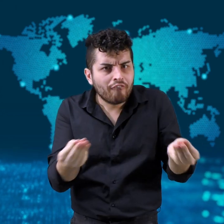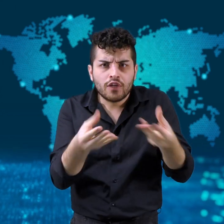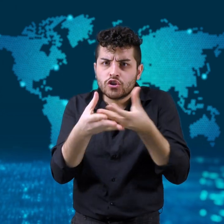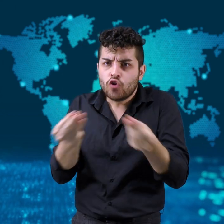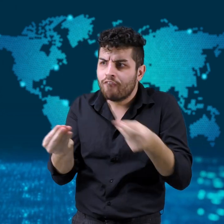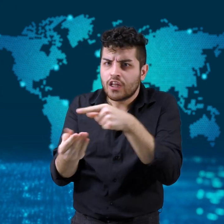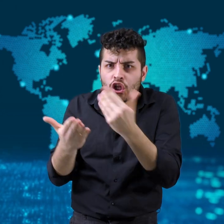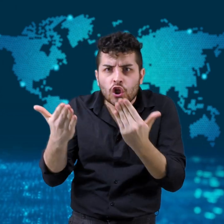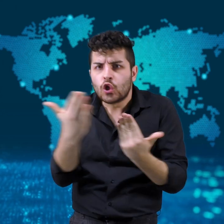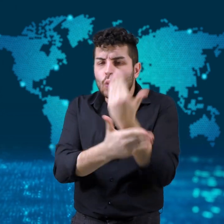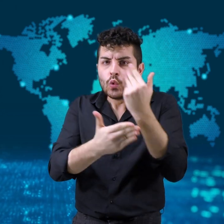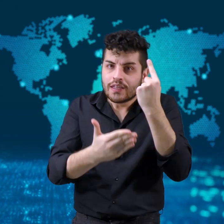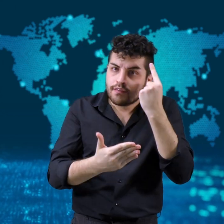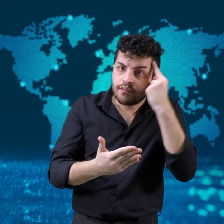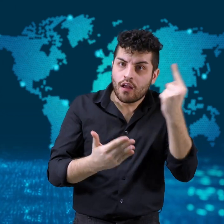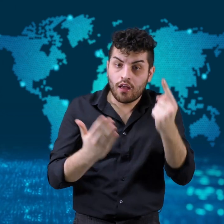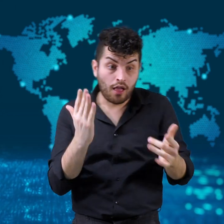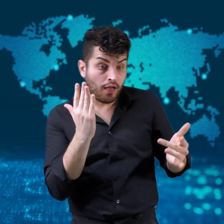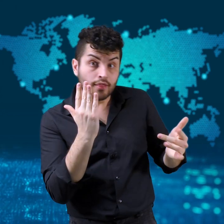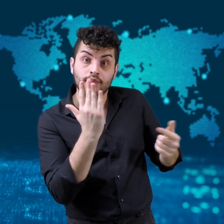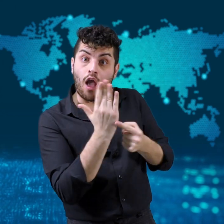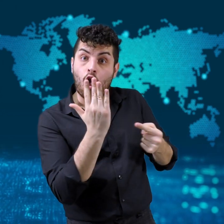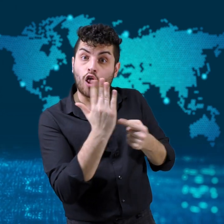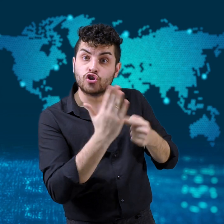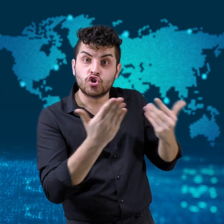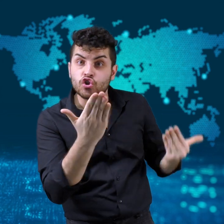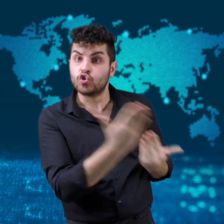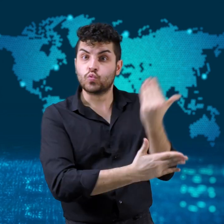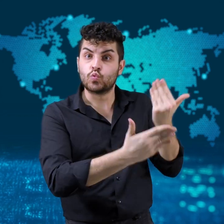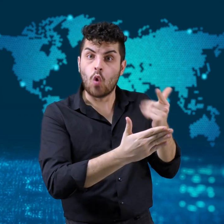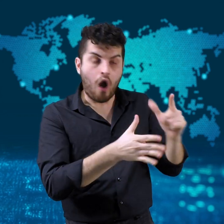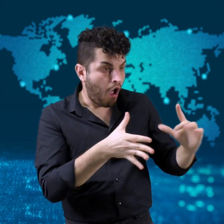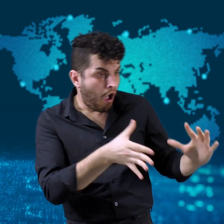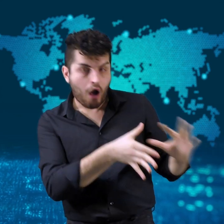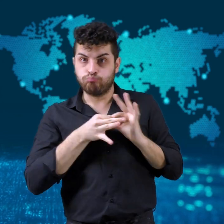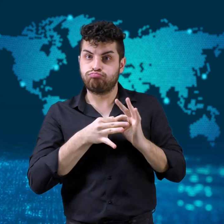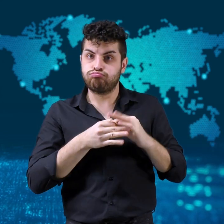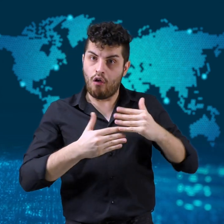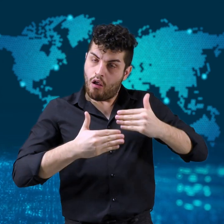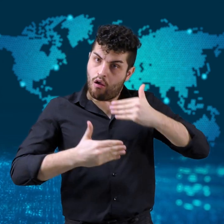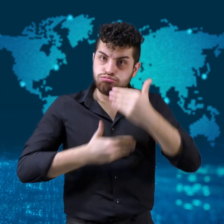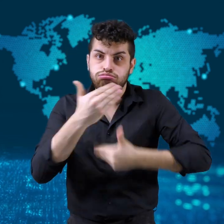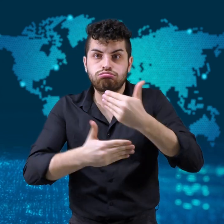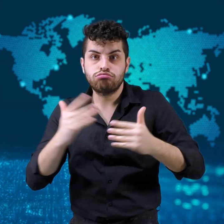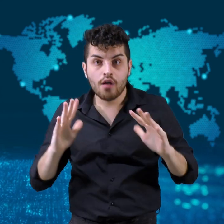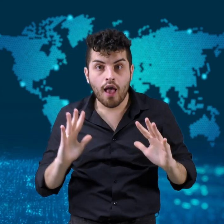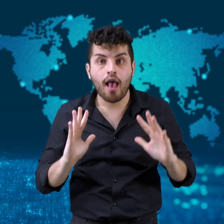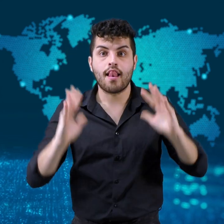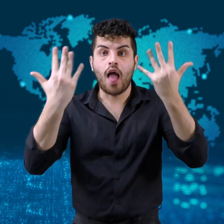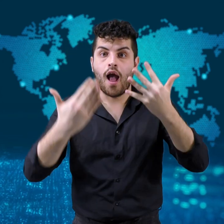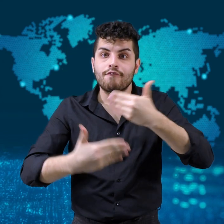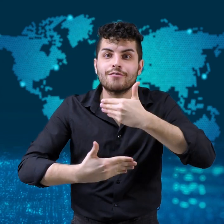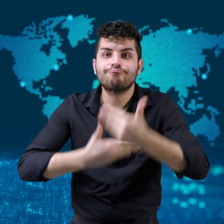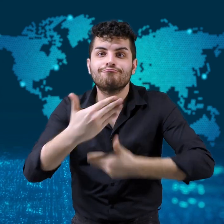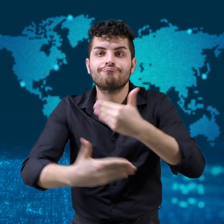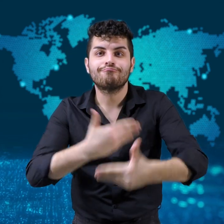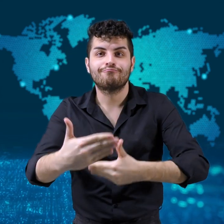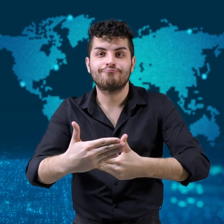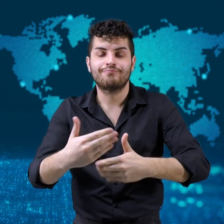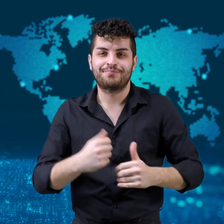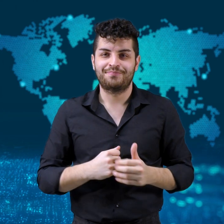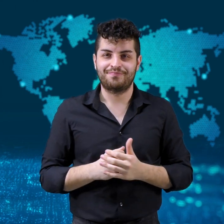and to navigate our new tech-dependent lives!